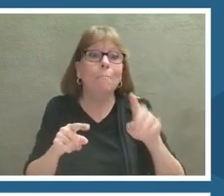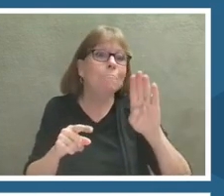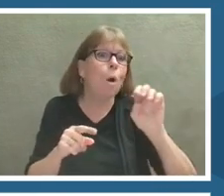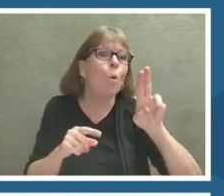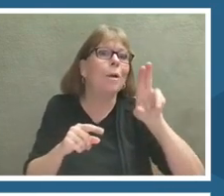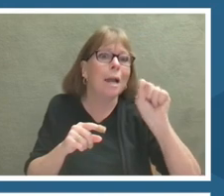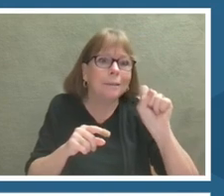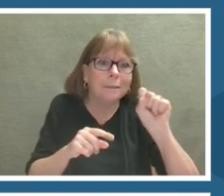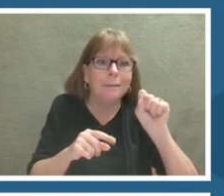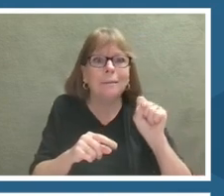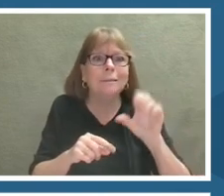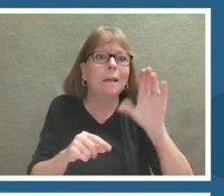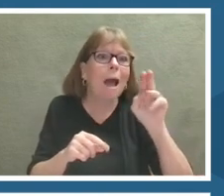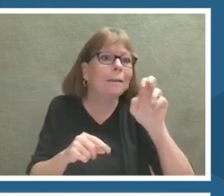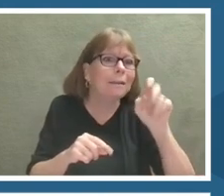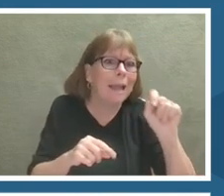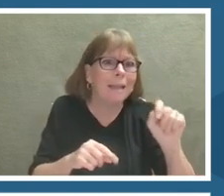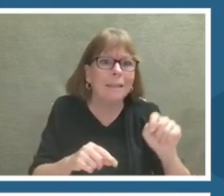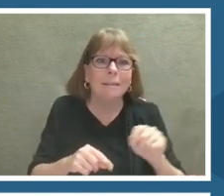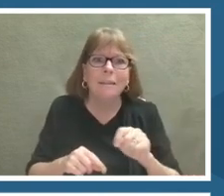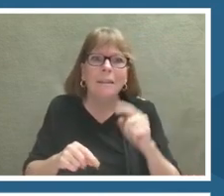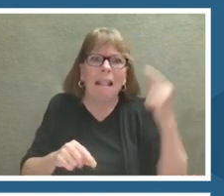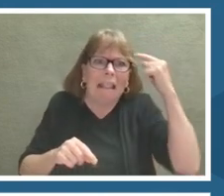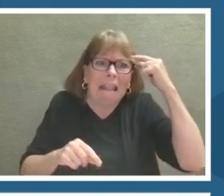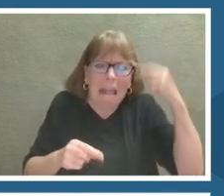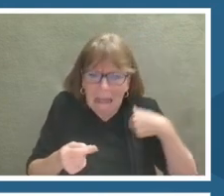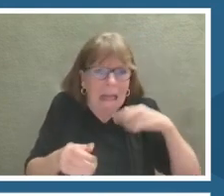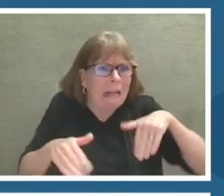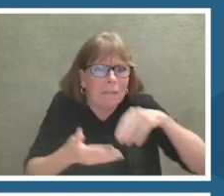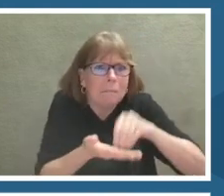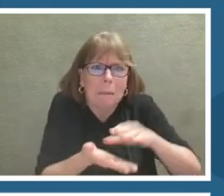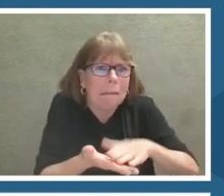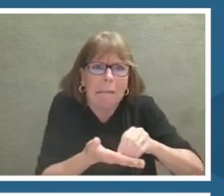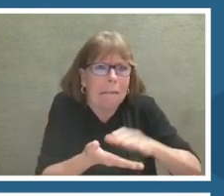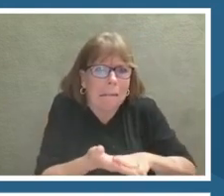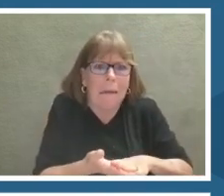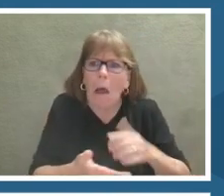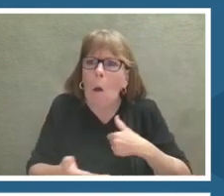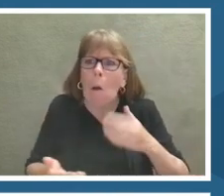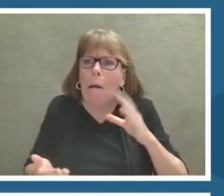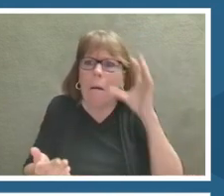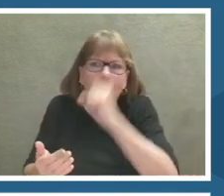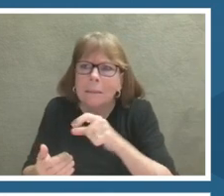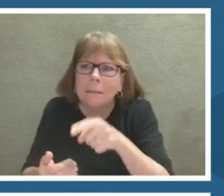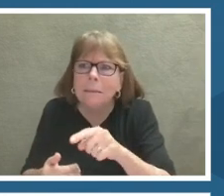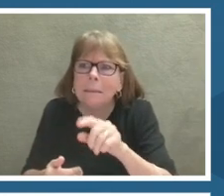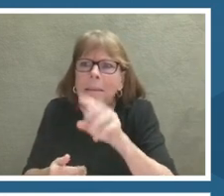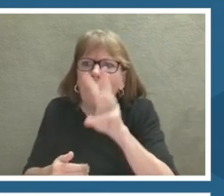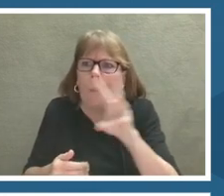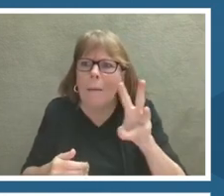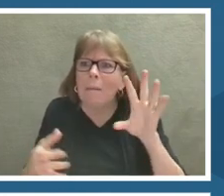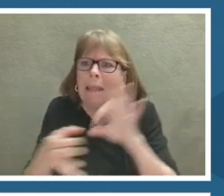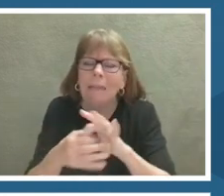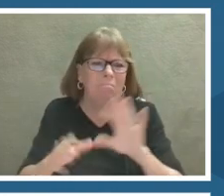Don't worry about writing down or if you miss a link that I have sent. All right.